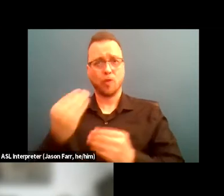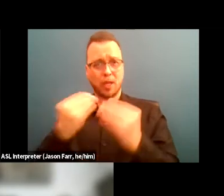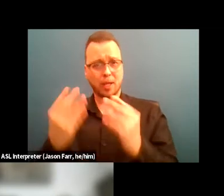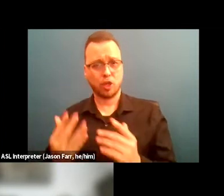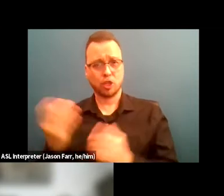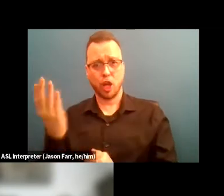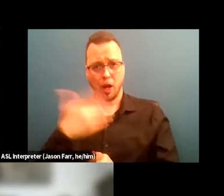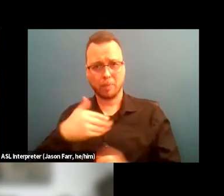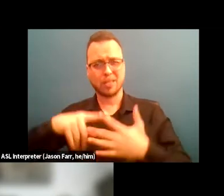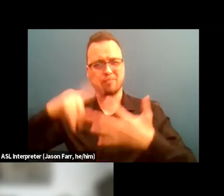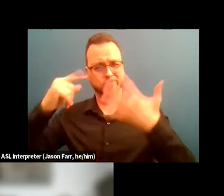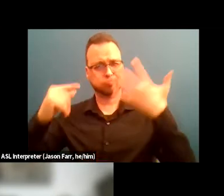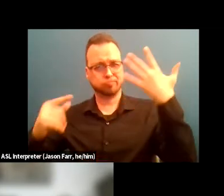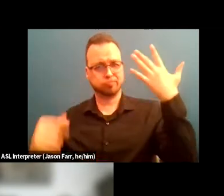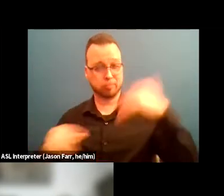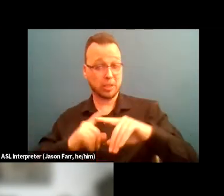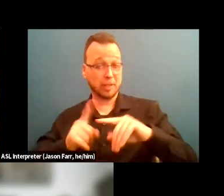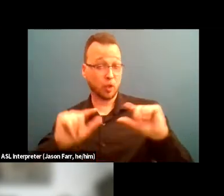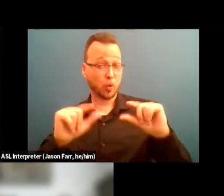and so on and so forth anonymous meetings.